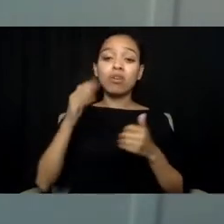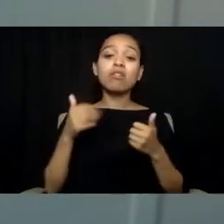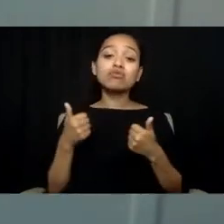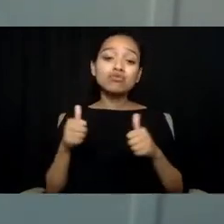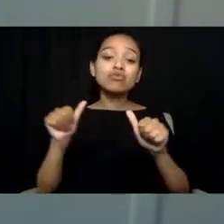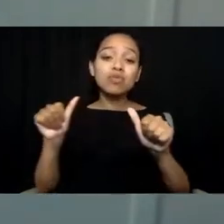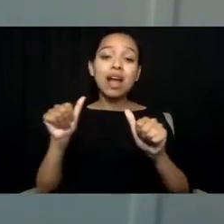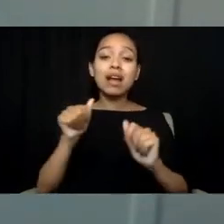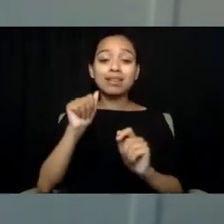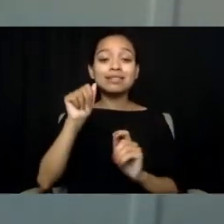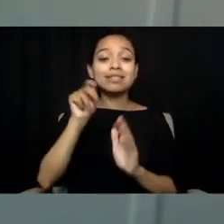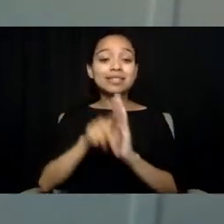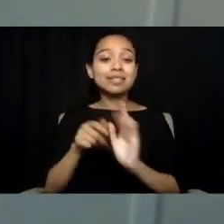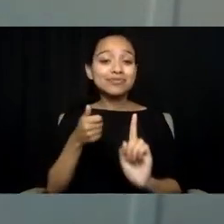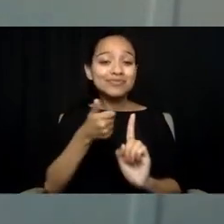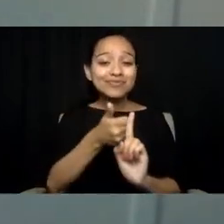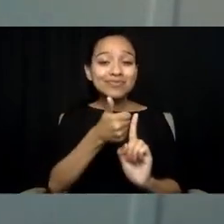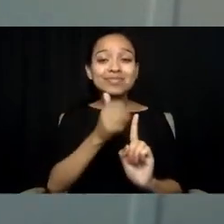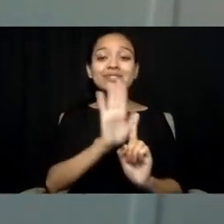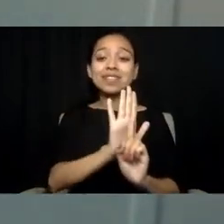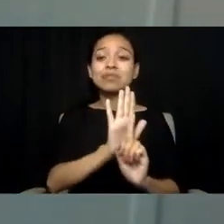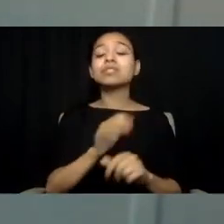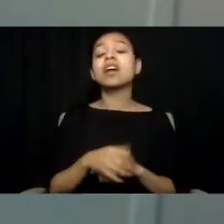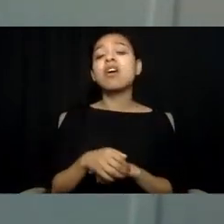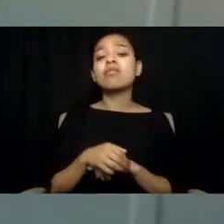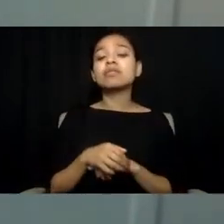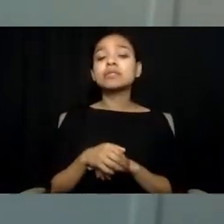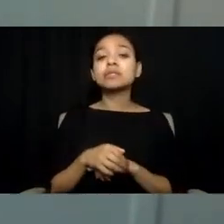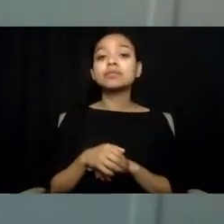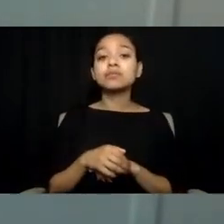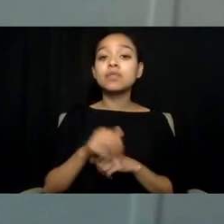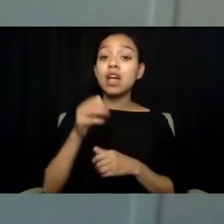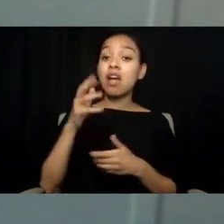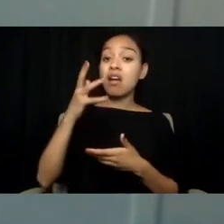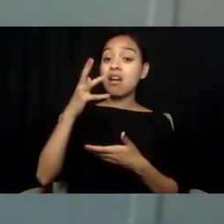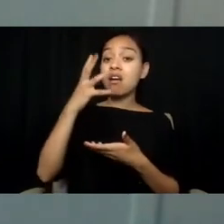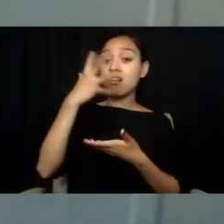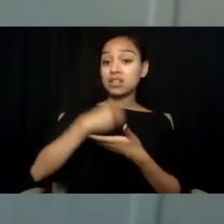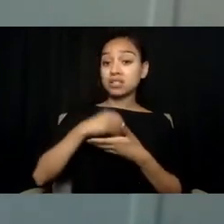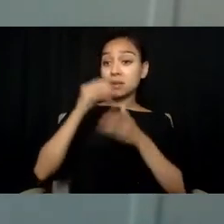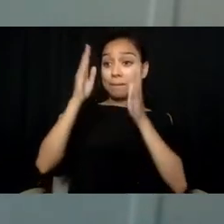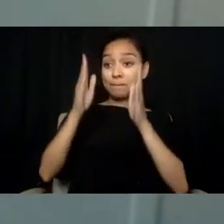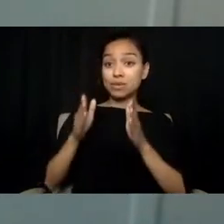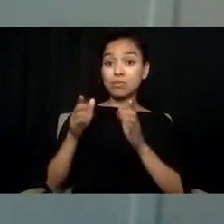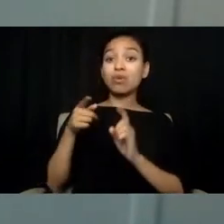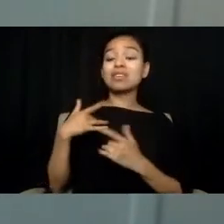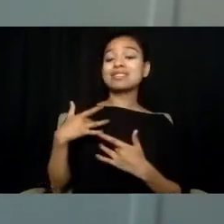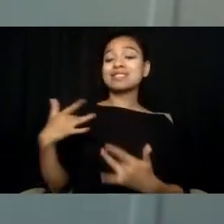Autistic people face up to a sevenfold higher risk of premature death by suicide,